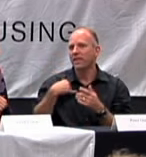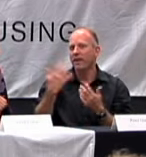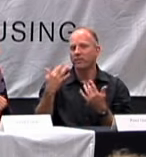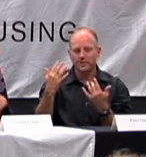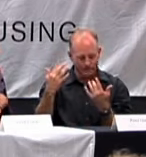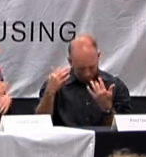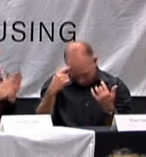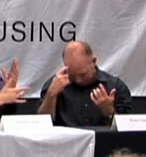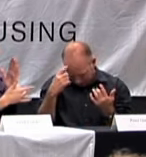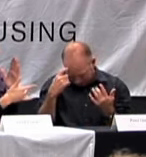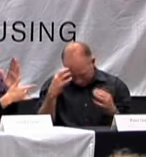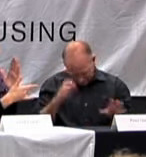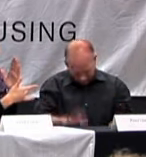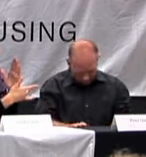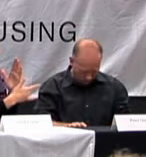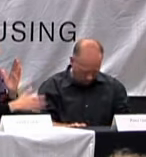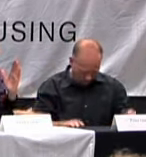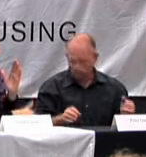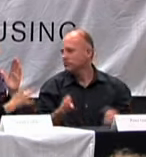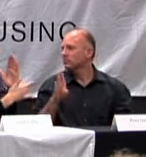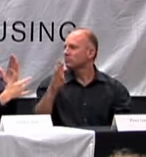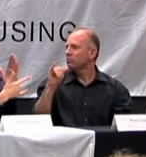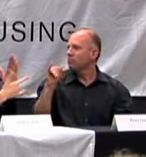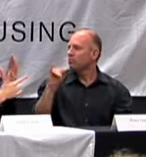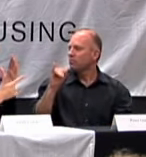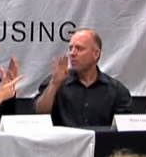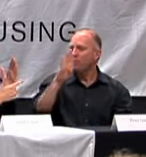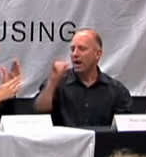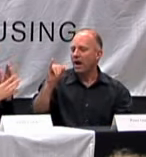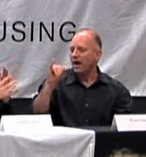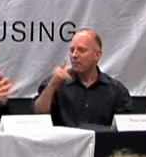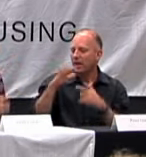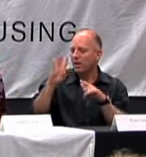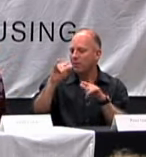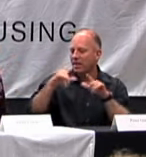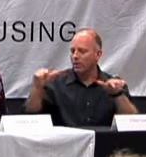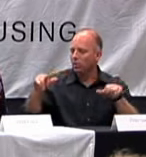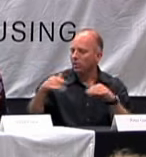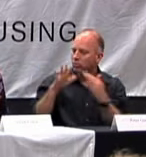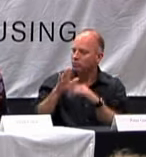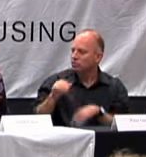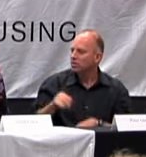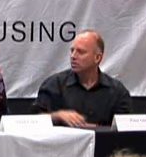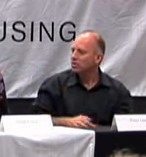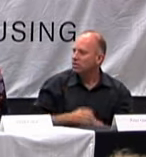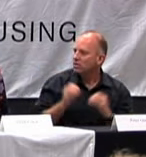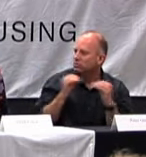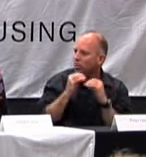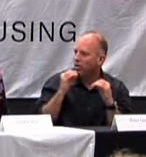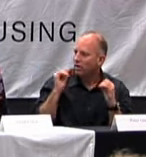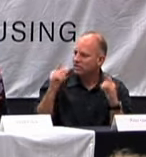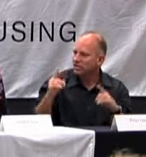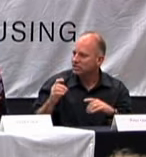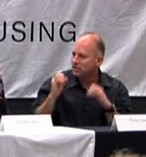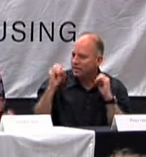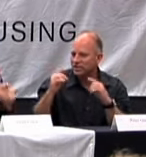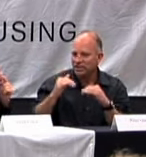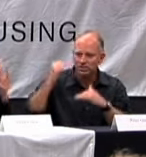AND THEY HAVE THE THE TECHNOLOGY. THEY HAVE A BILINGUAL APPROACH TO EDUCATION.